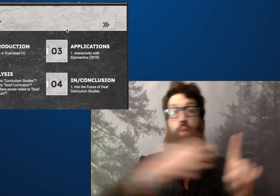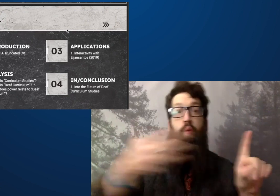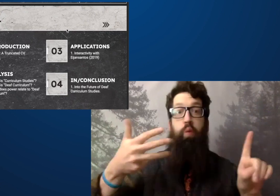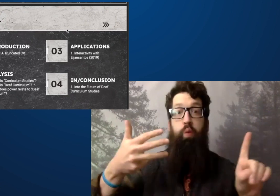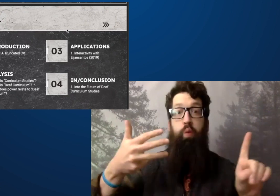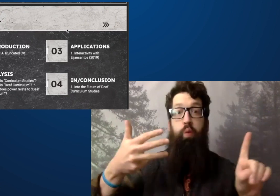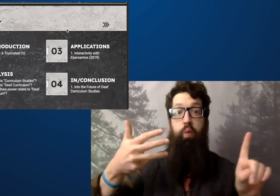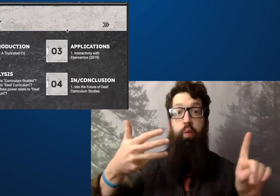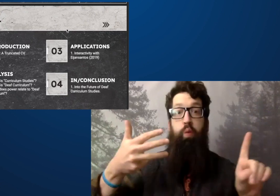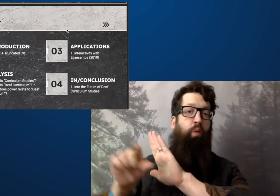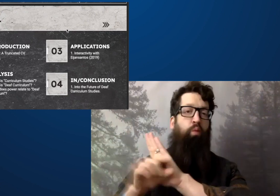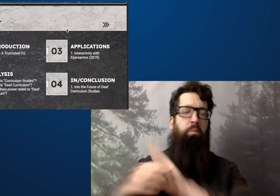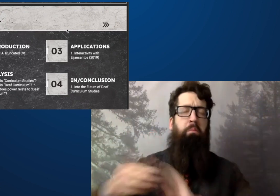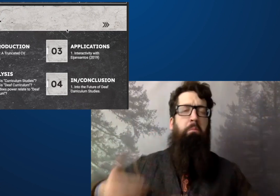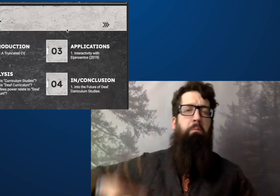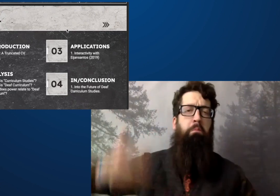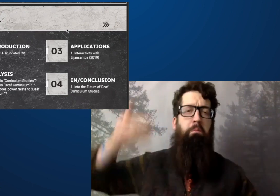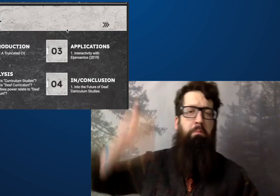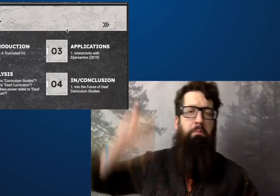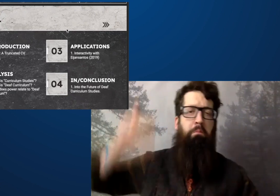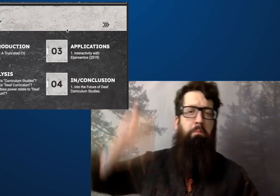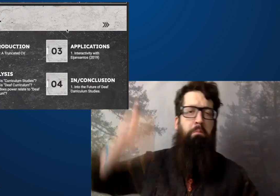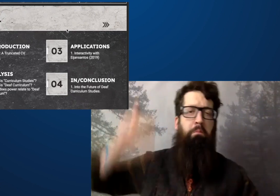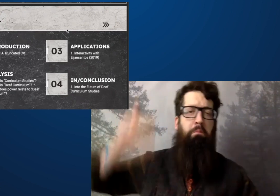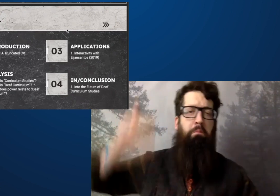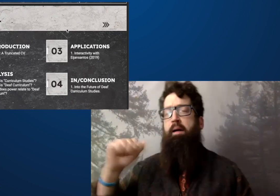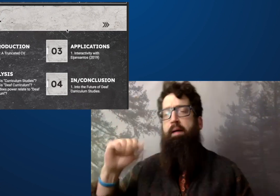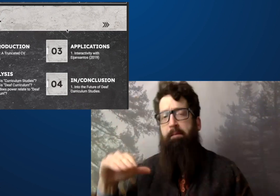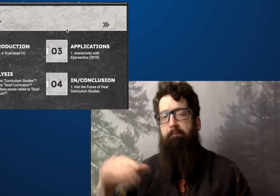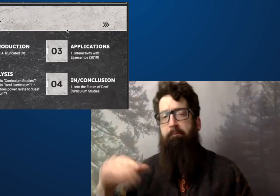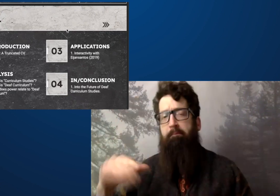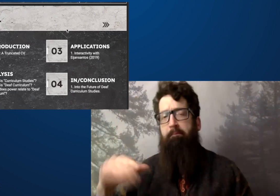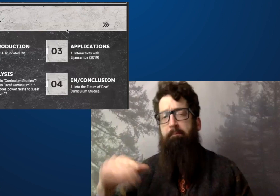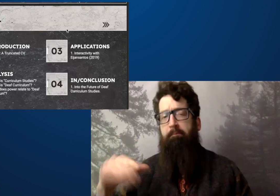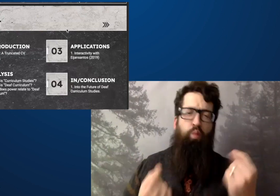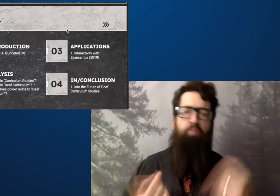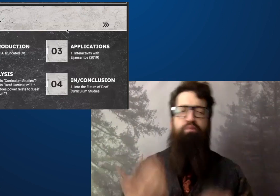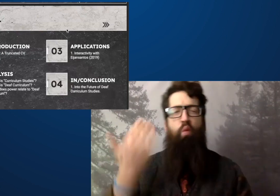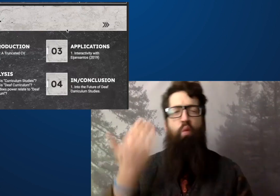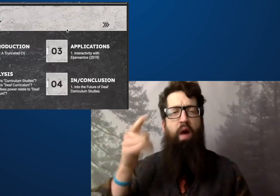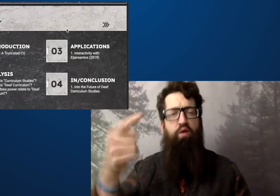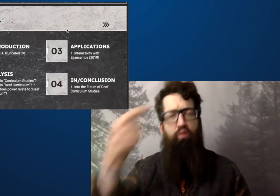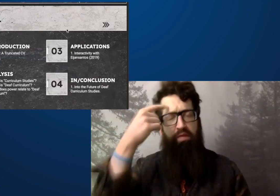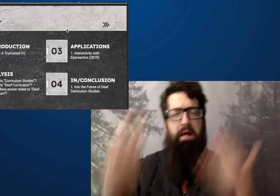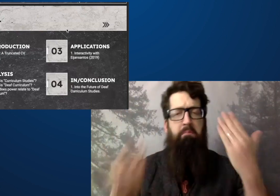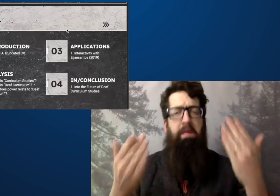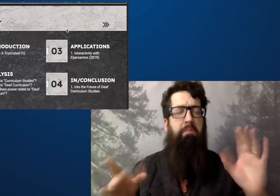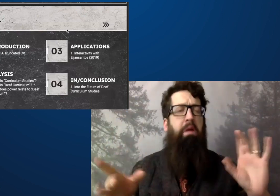and explain a little bit more of who I am, where my journey began,